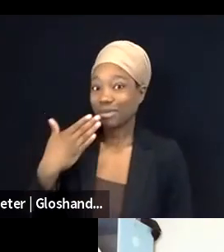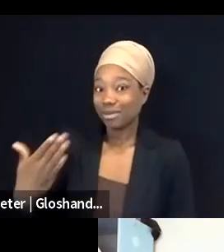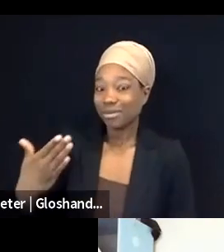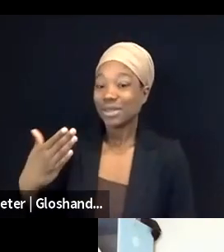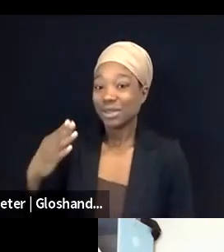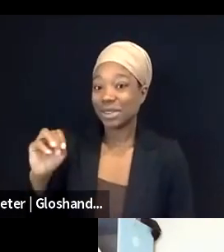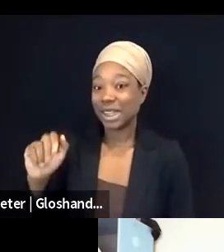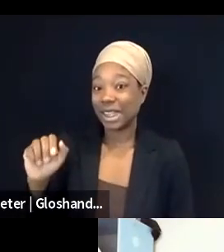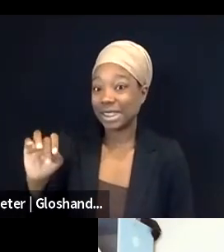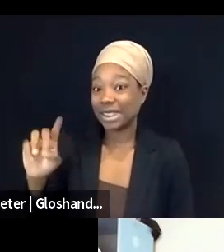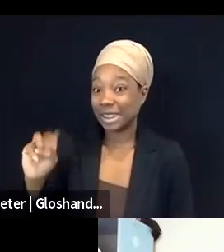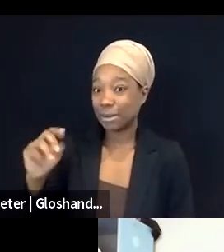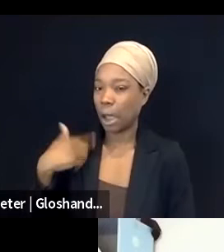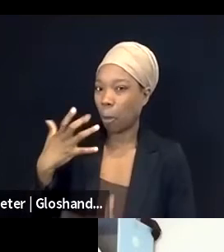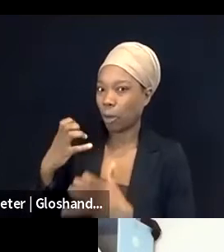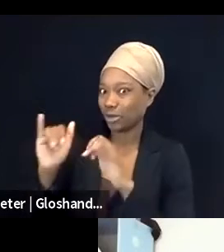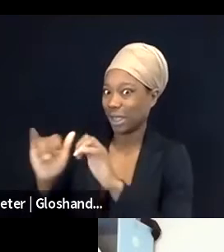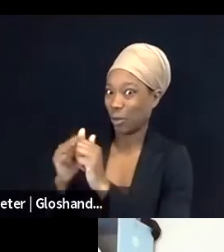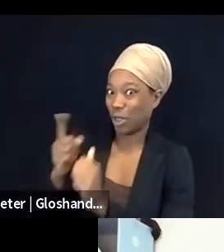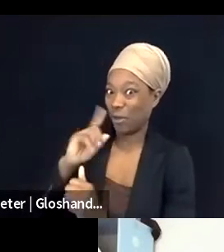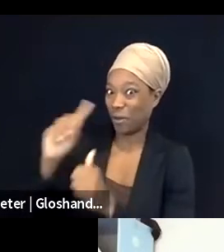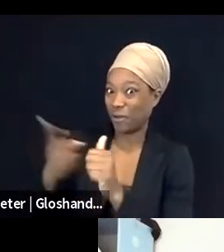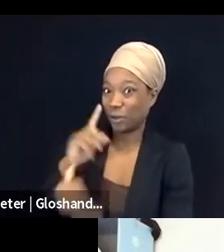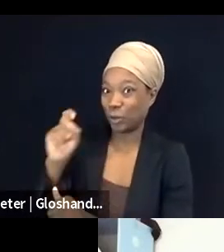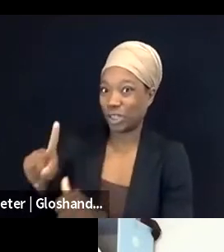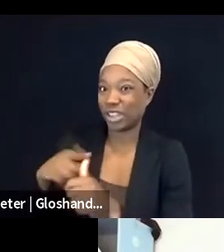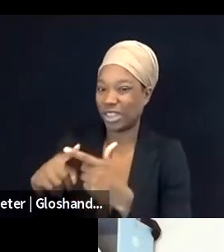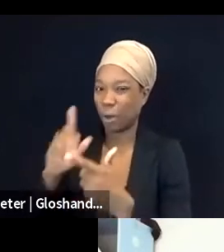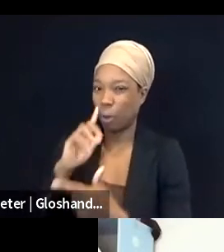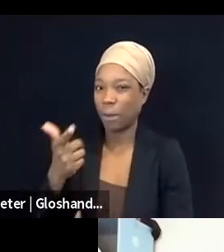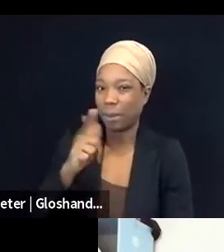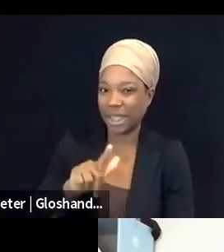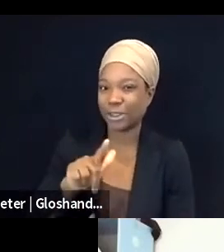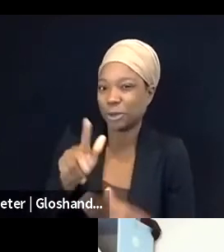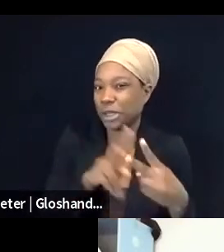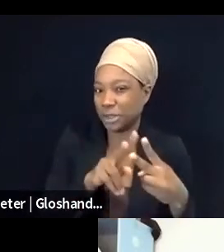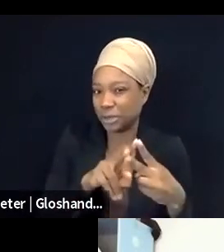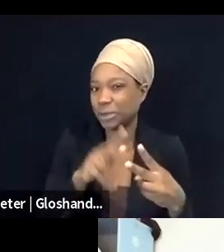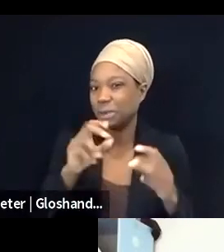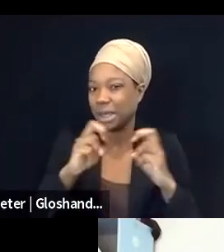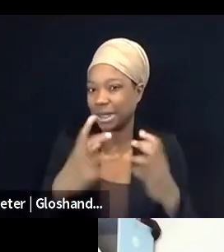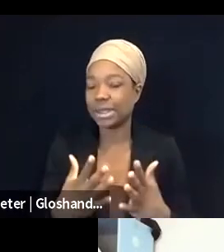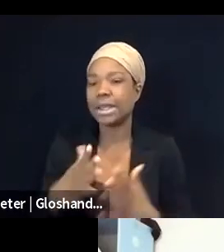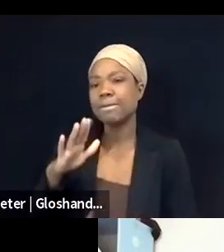get a chance to hear from Radhika and Diala. Nadim, what have we seen over the last few months that's felt different to you,